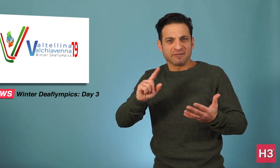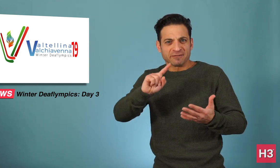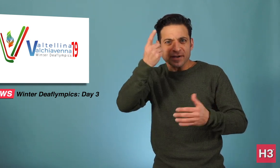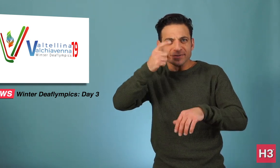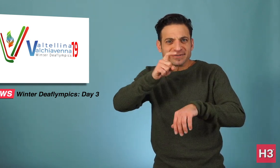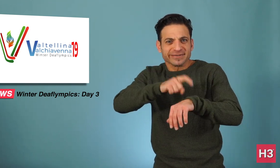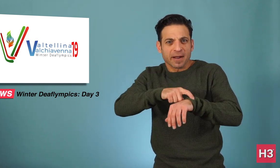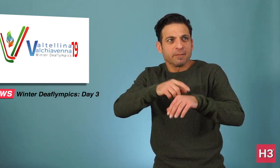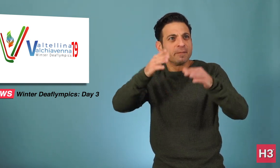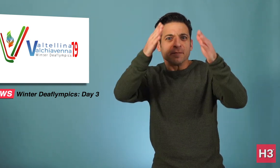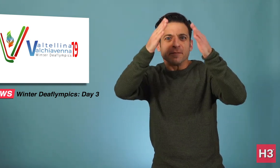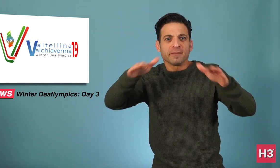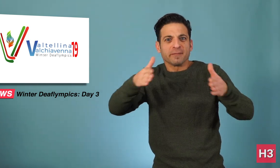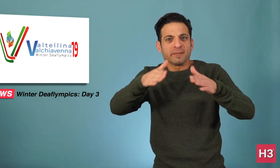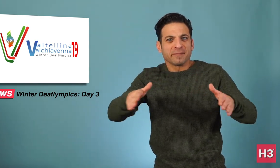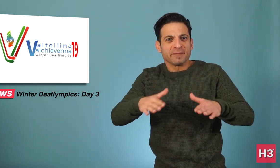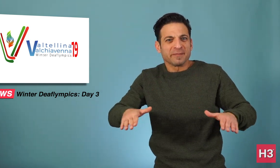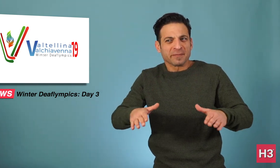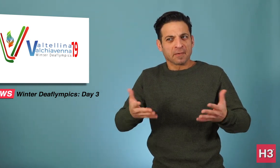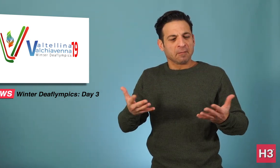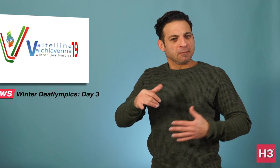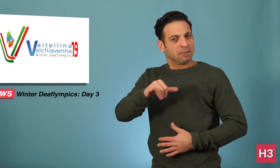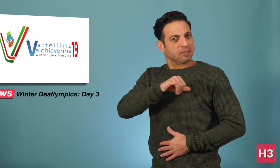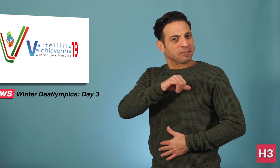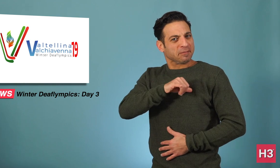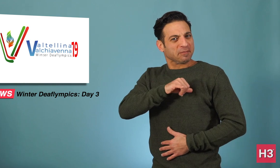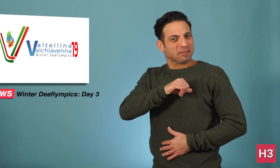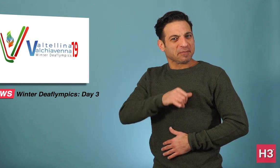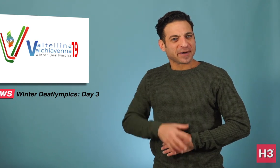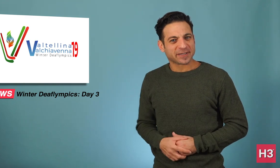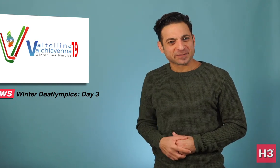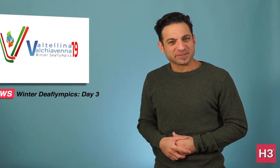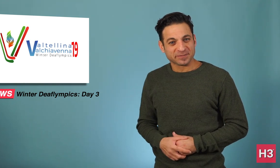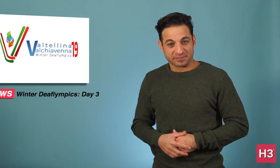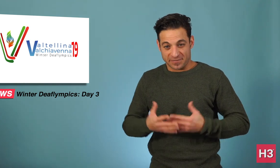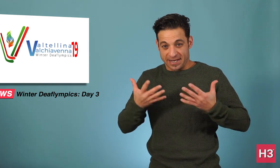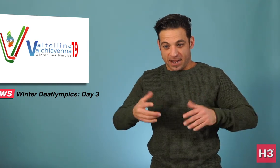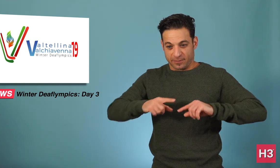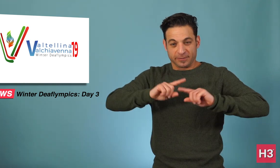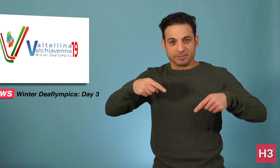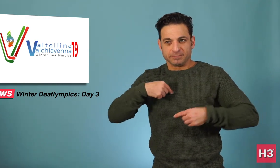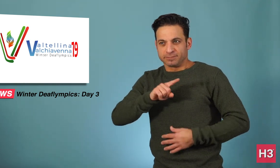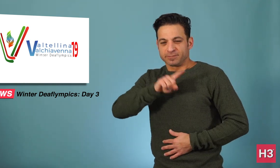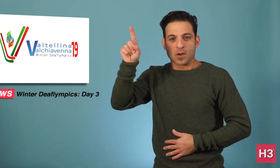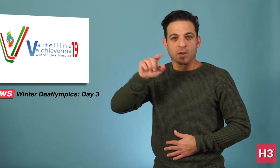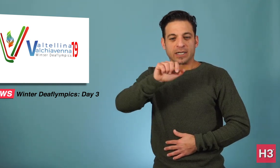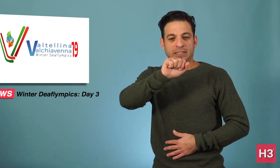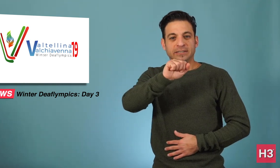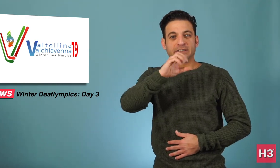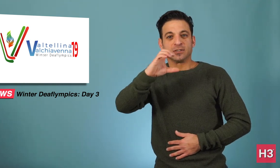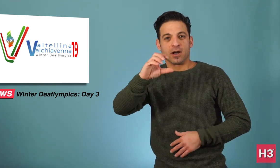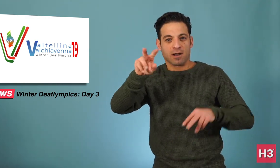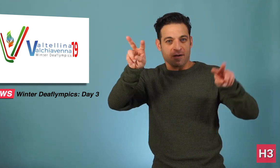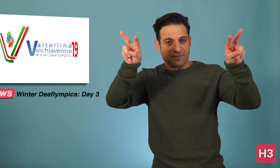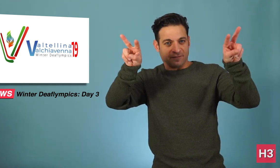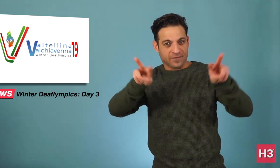we have the Winter Deaflympics in December! We'll now head to Santa Caterina